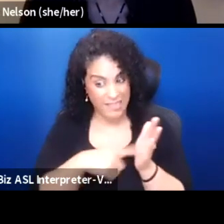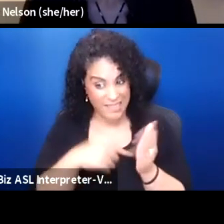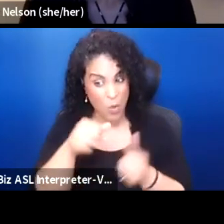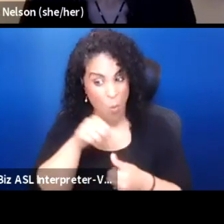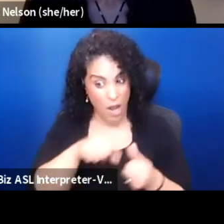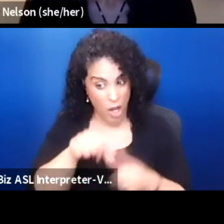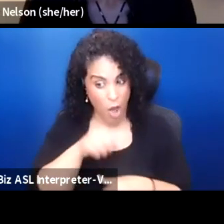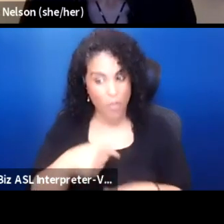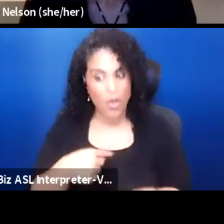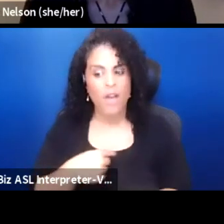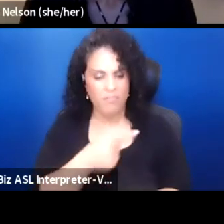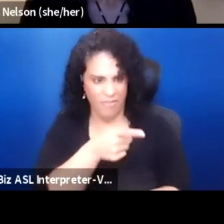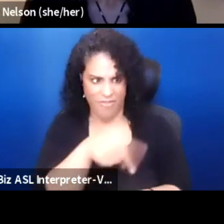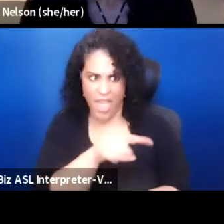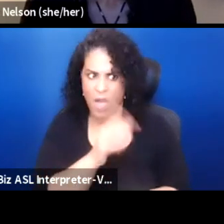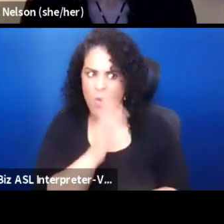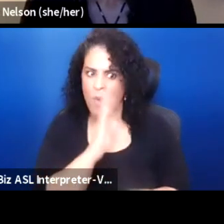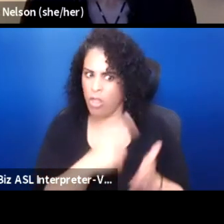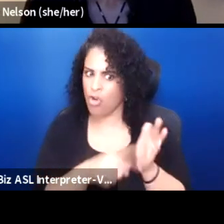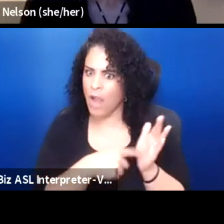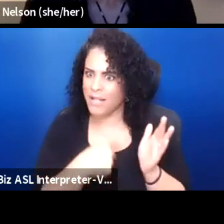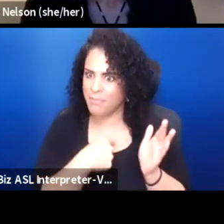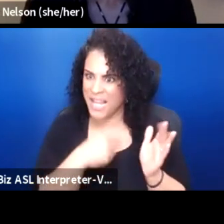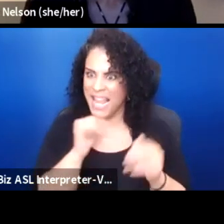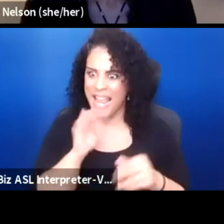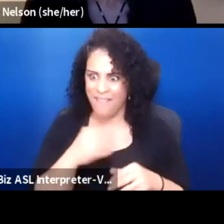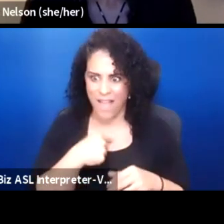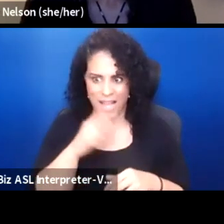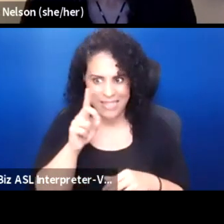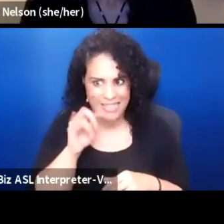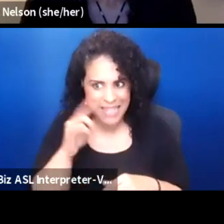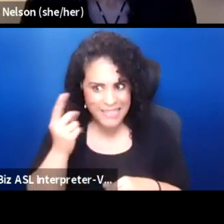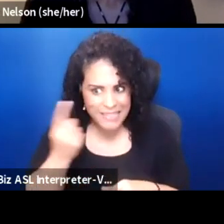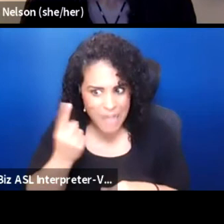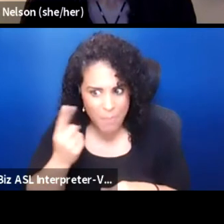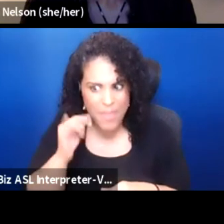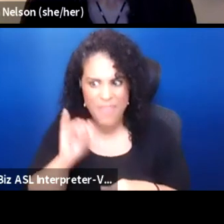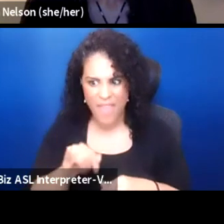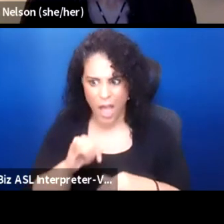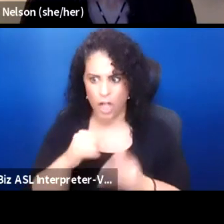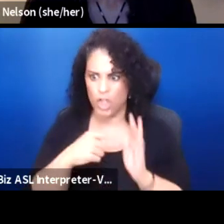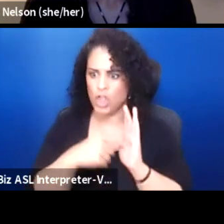I'll be corrected if I have done something that reflects poorly on my family.